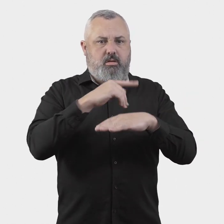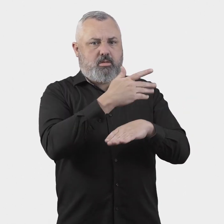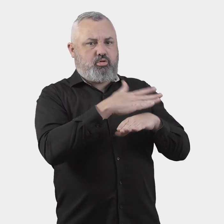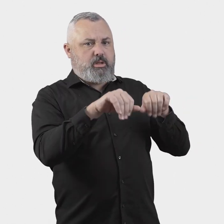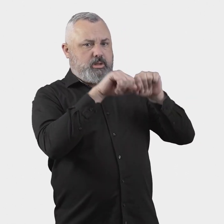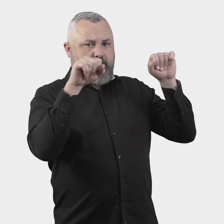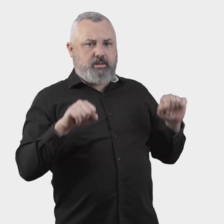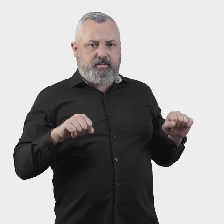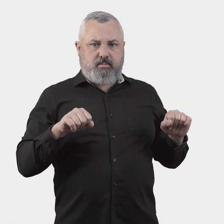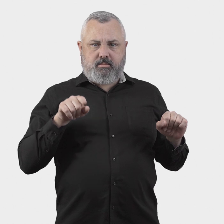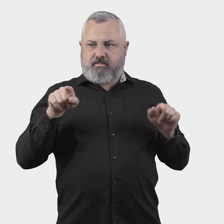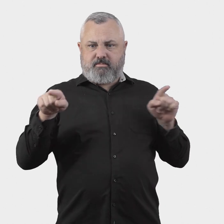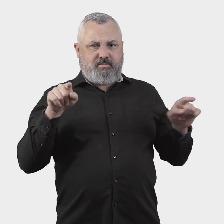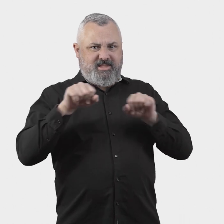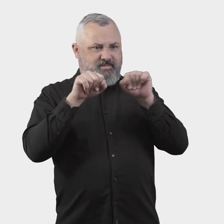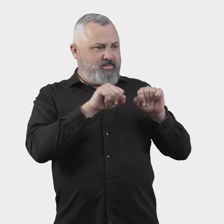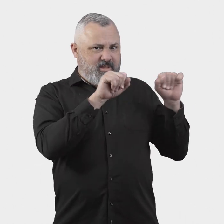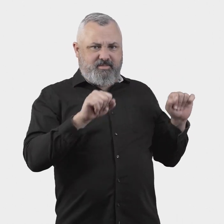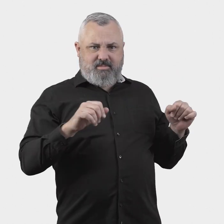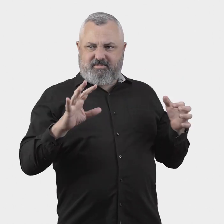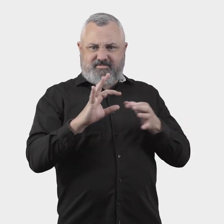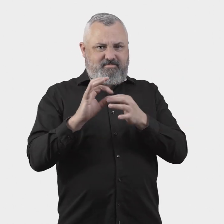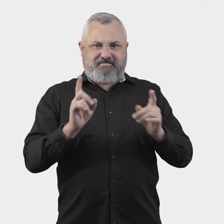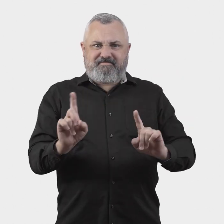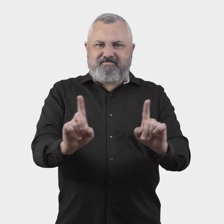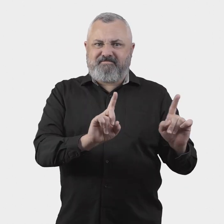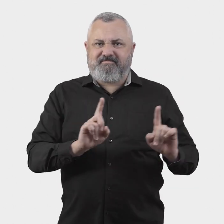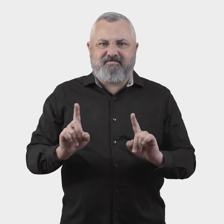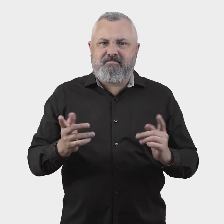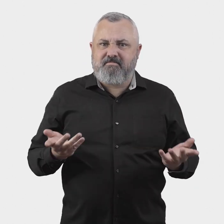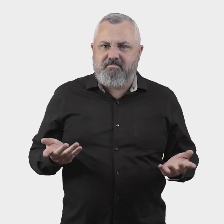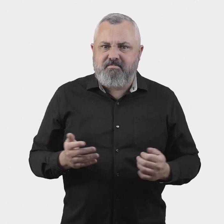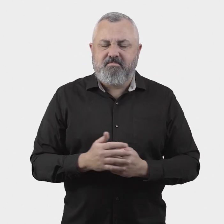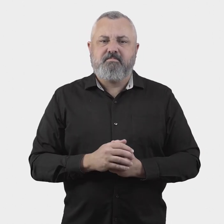with the Aviation Industry Ombuds Scheme?